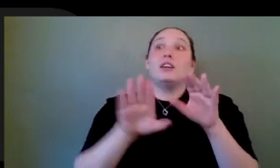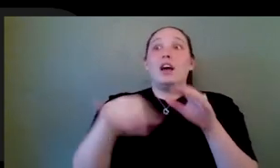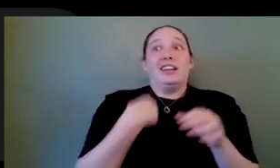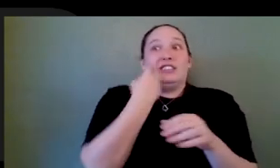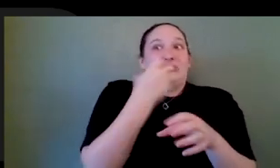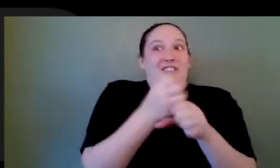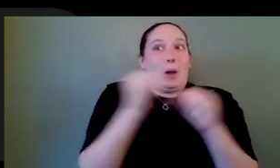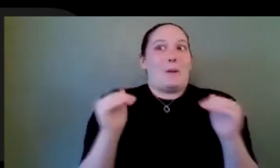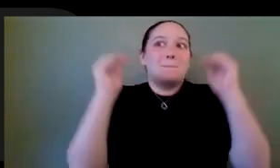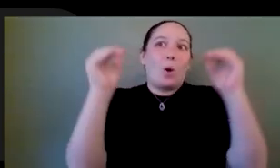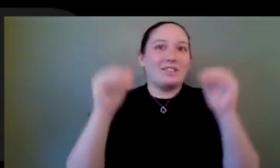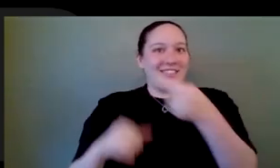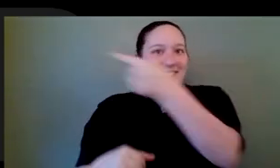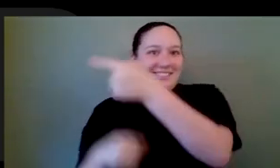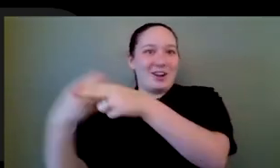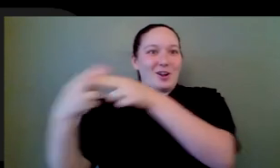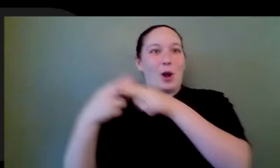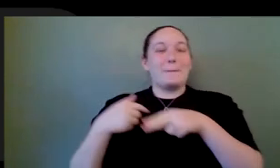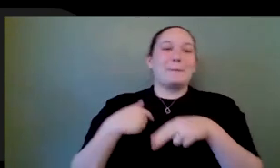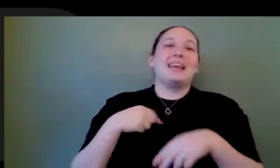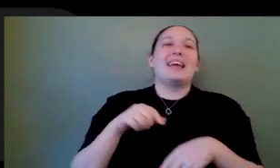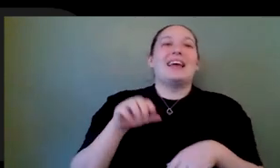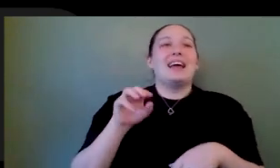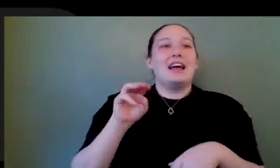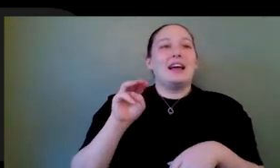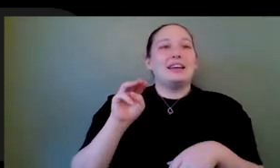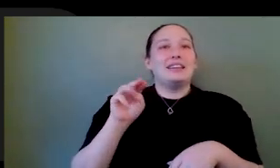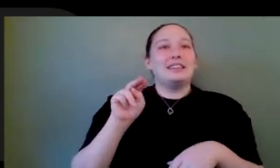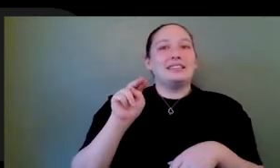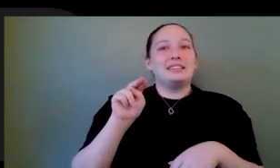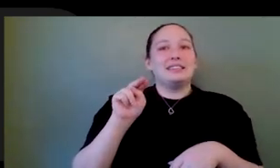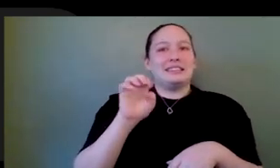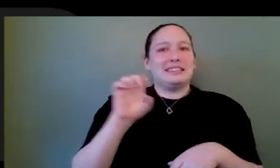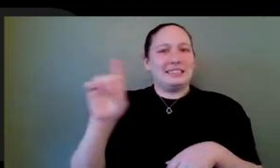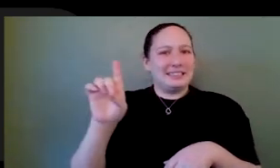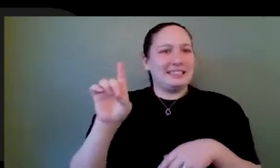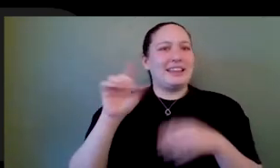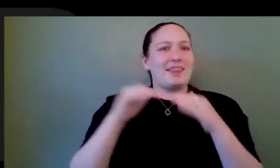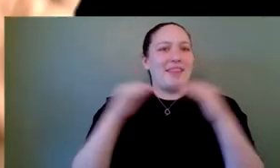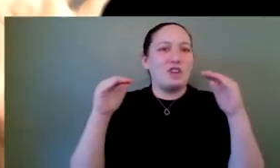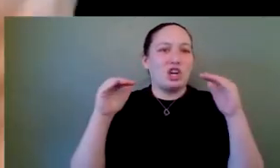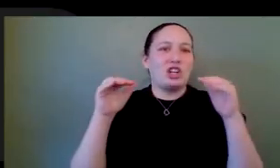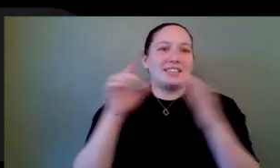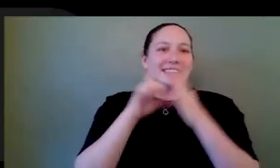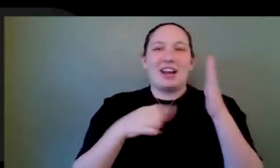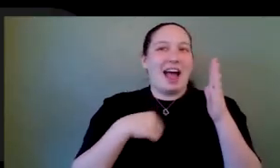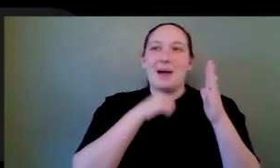seconds. I was promoted to be a Lead Level Designer, to let everybody know longer senior.